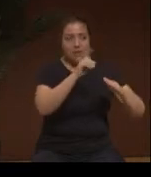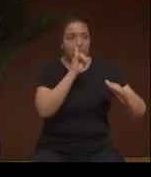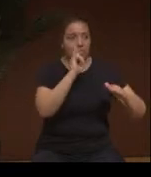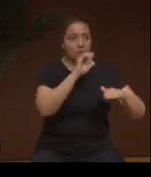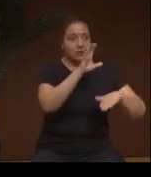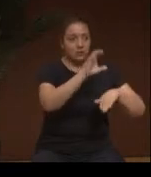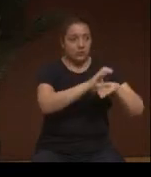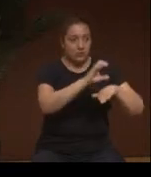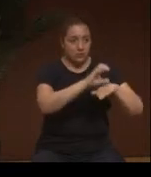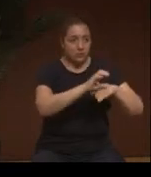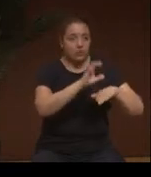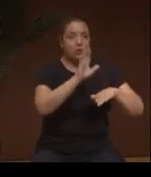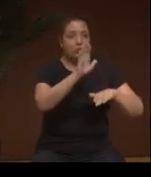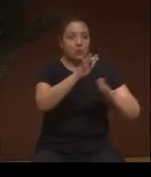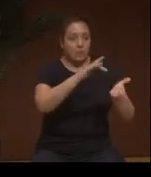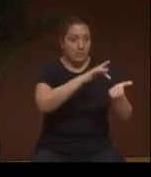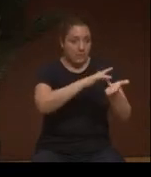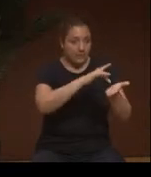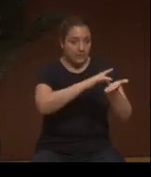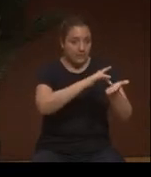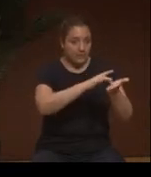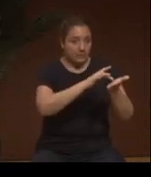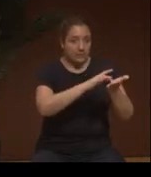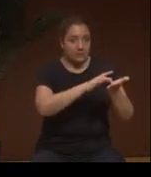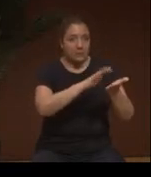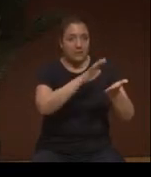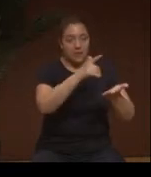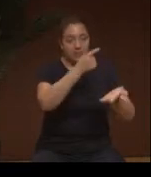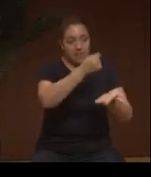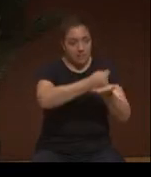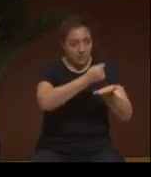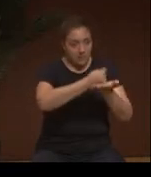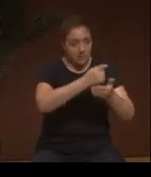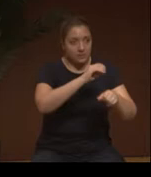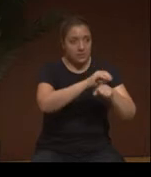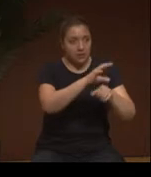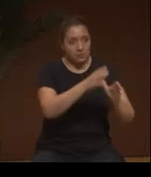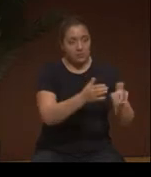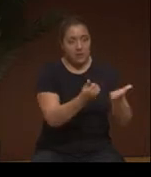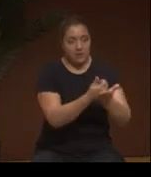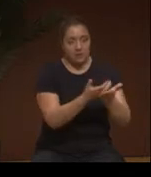it's the medicine cabinet, it's the counselor, it's the therapist, it is everything.